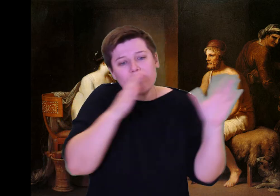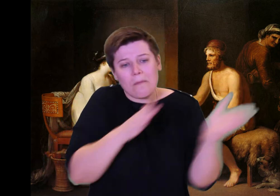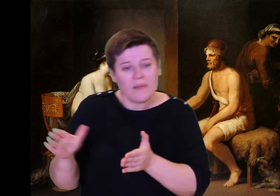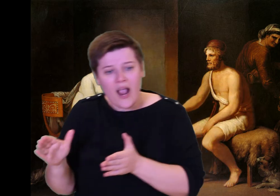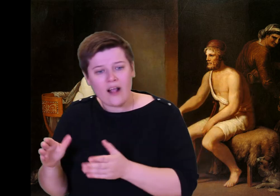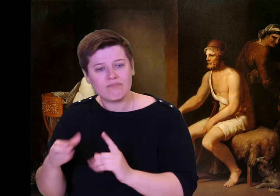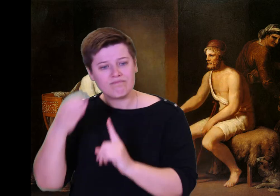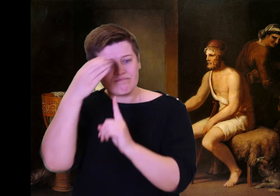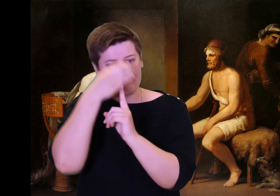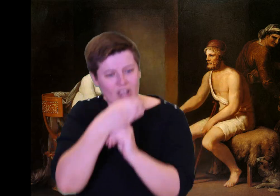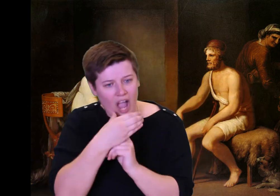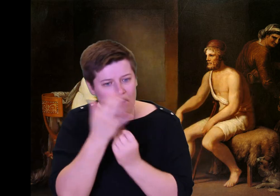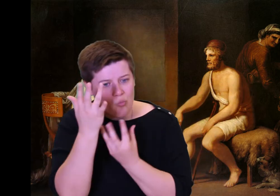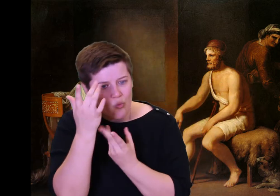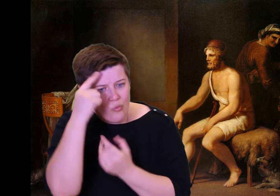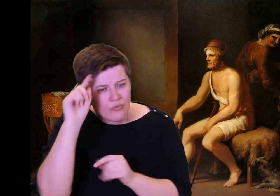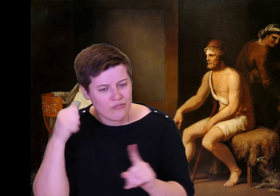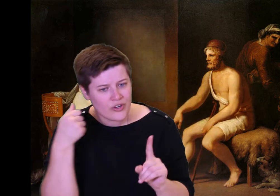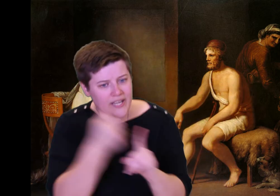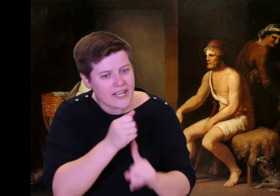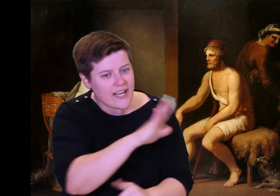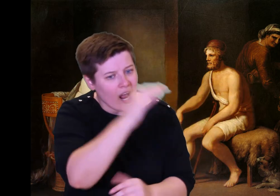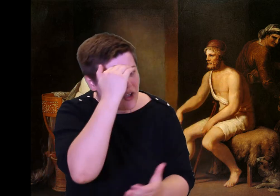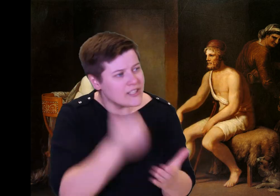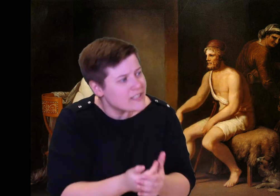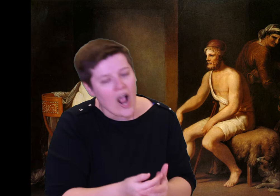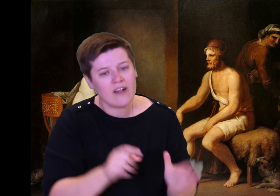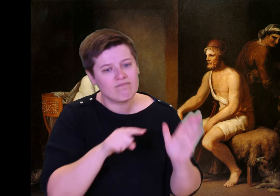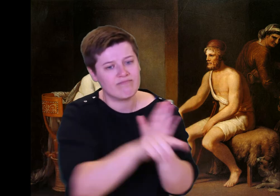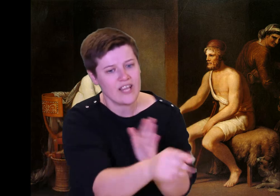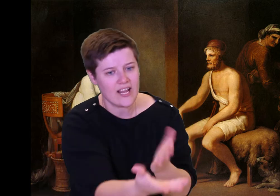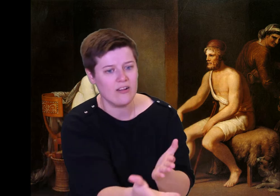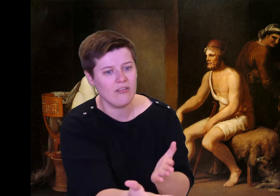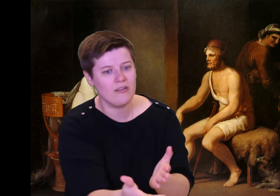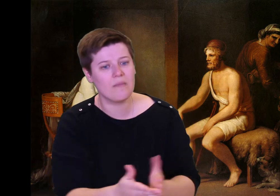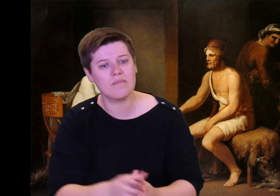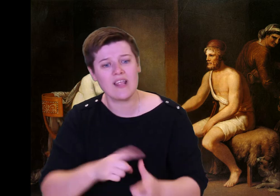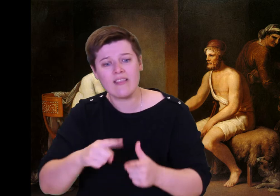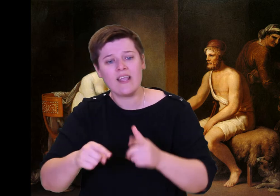Now you are trapped inside the snares of death."